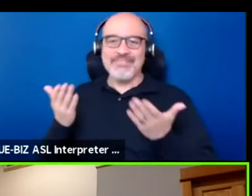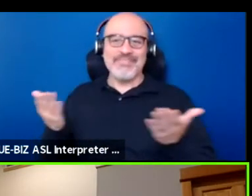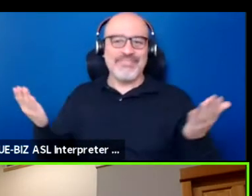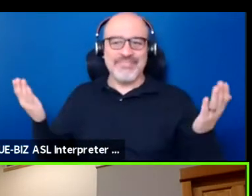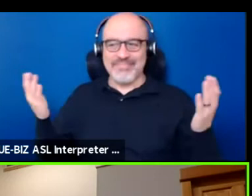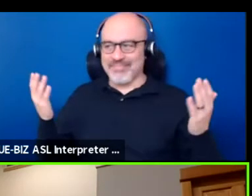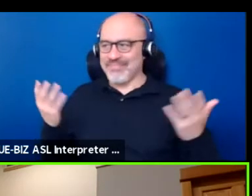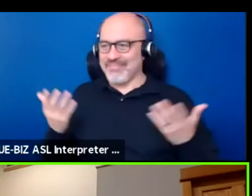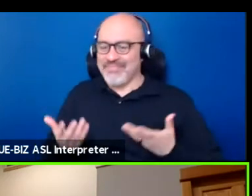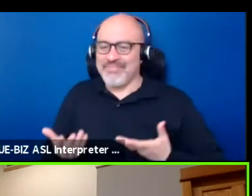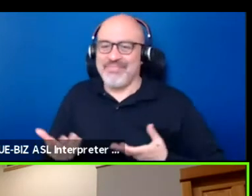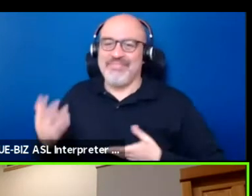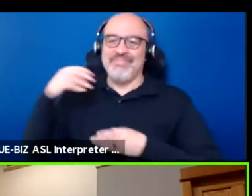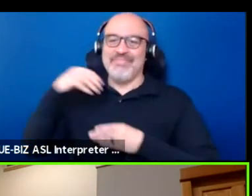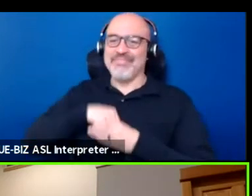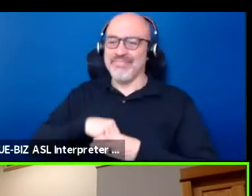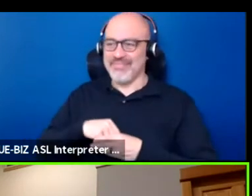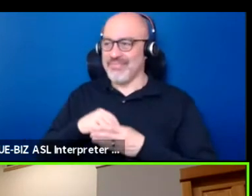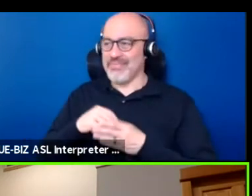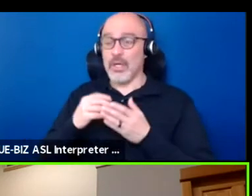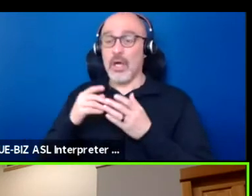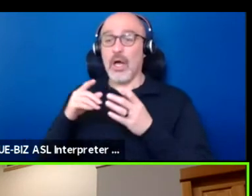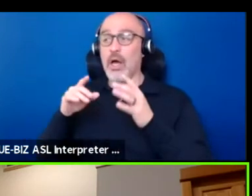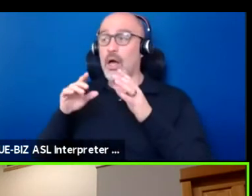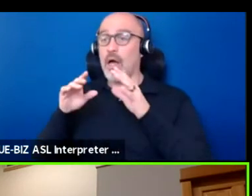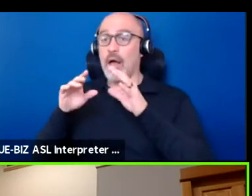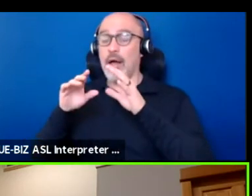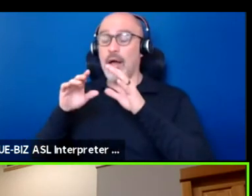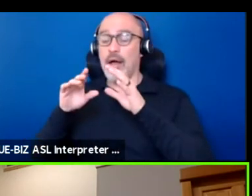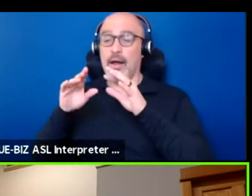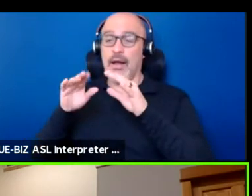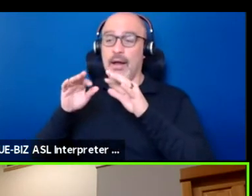to that place where the, what do you call it?